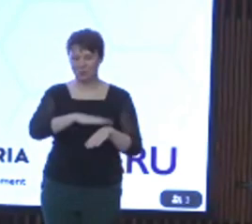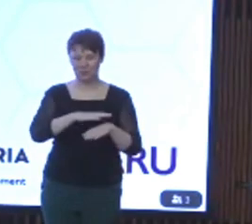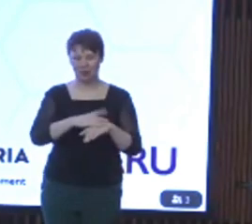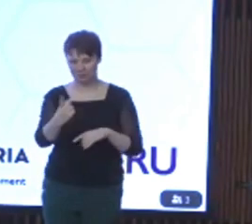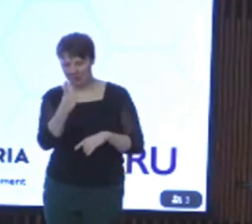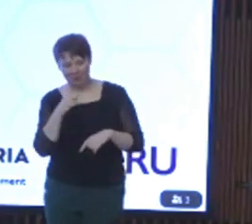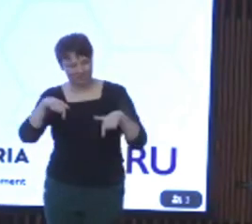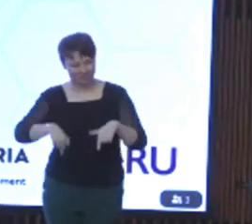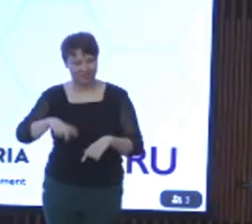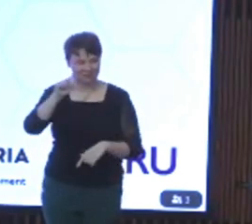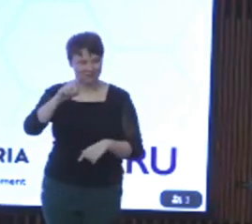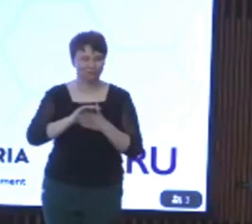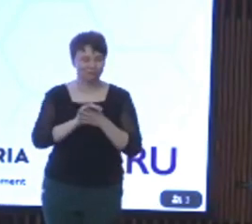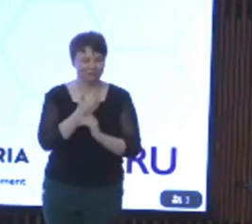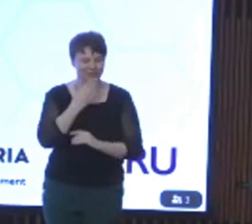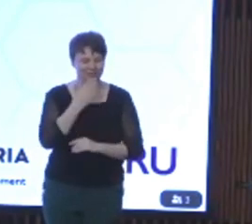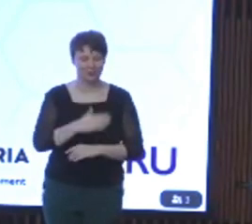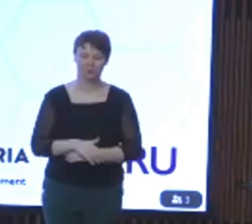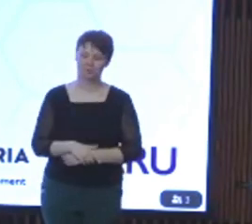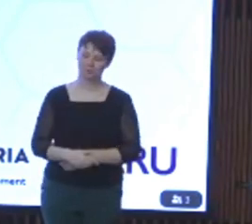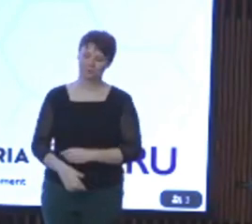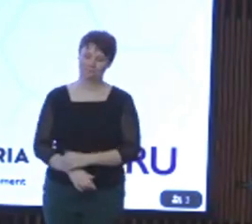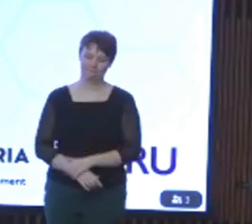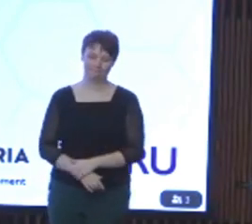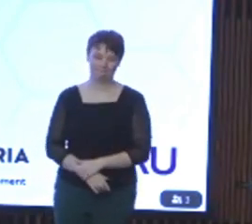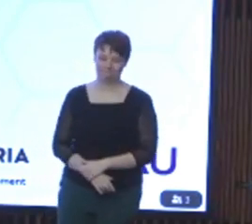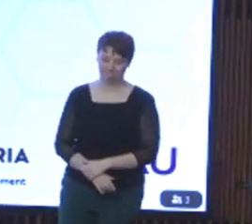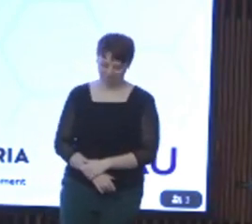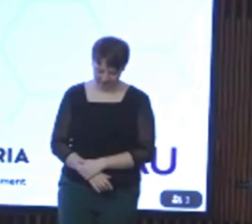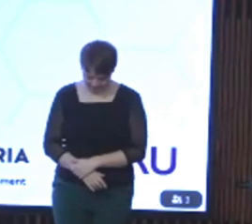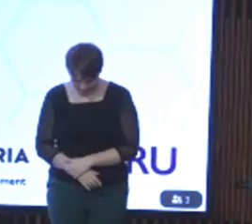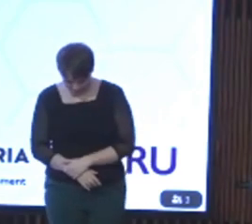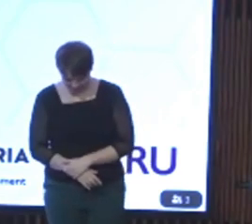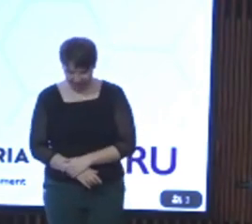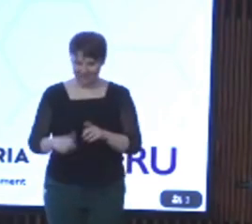be here with us so we really appreciate you coming along. The disability advocacy